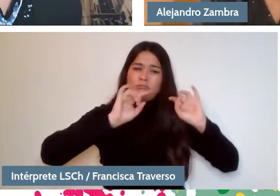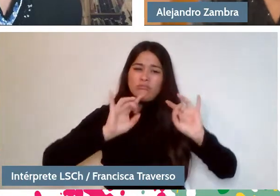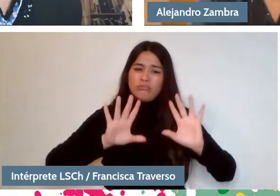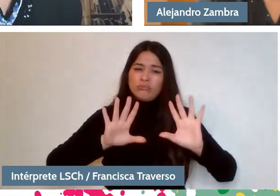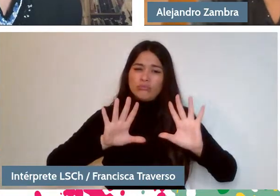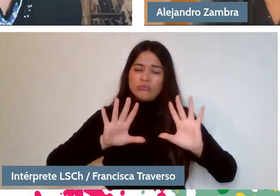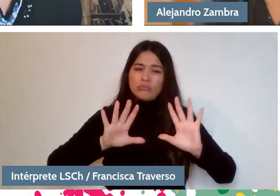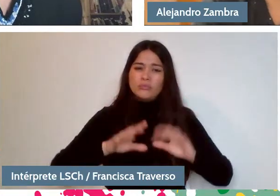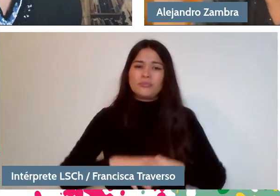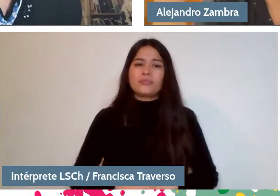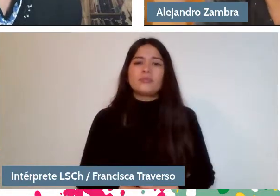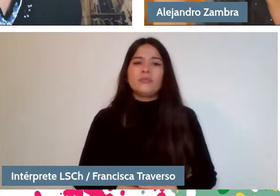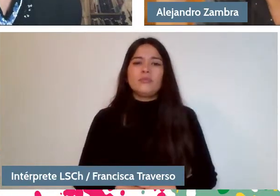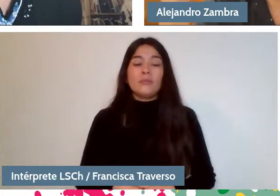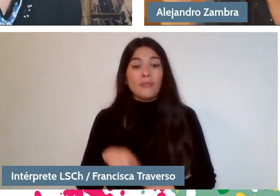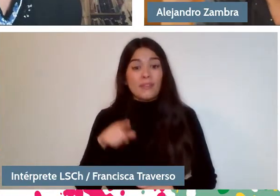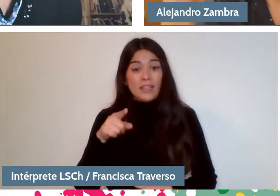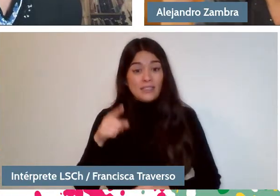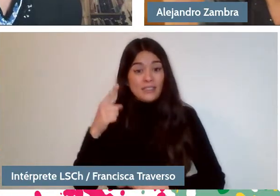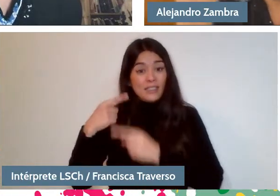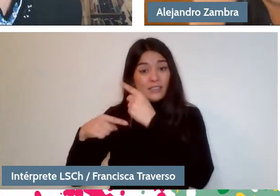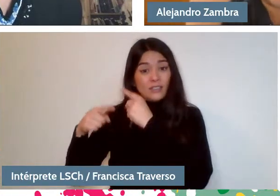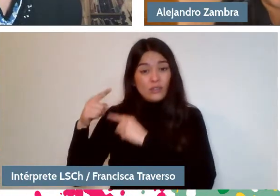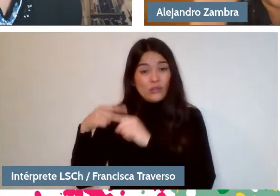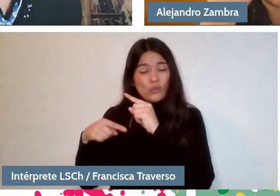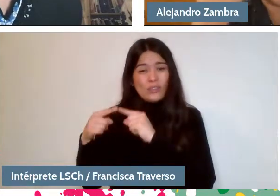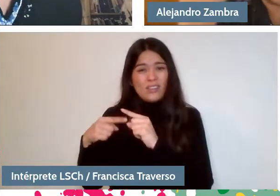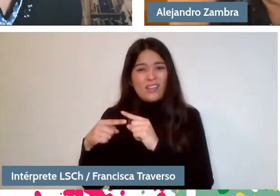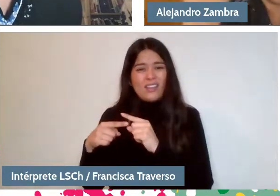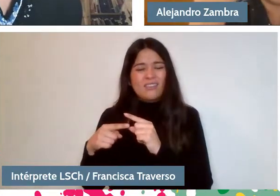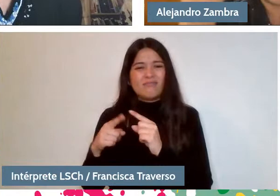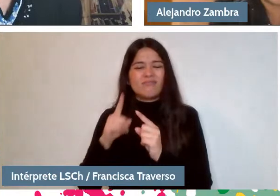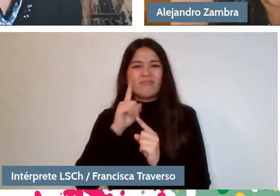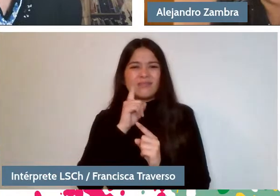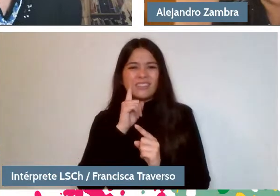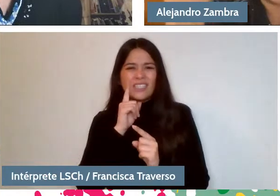and that story is full of peculiarities